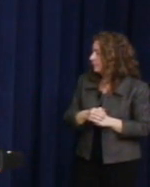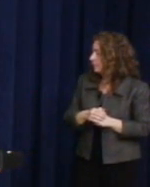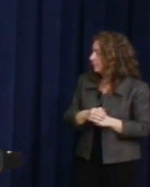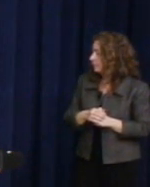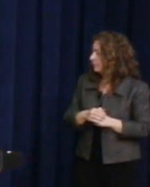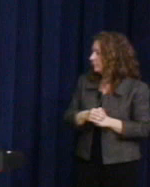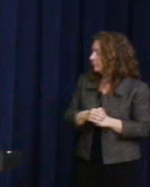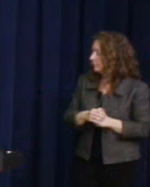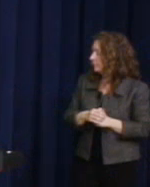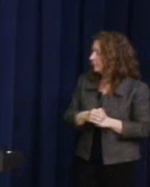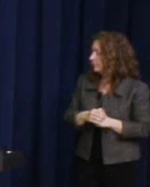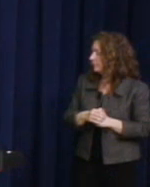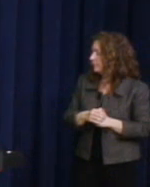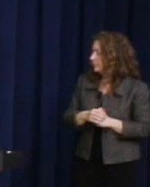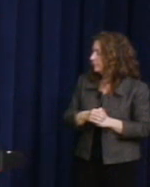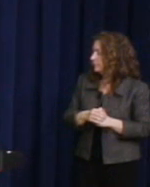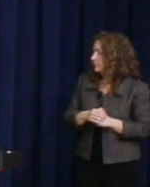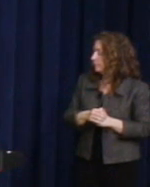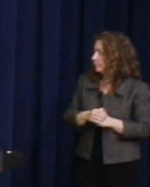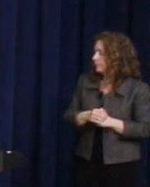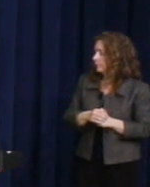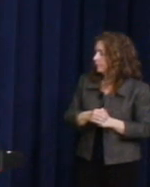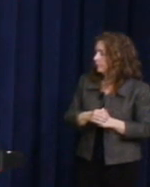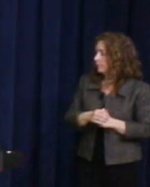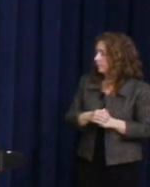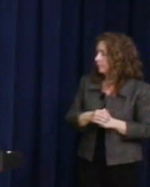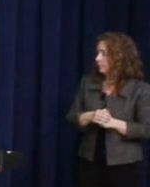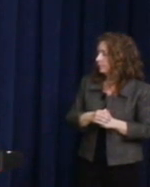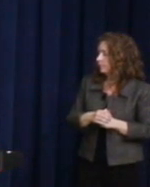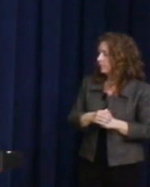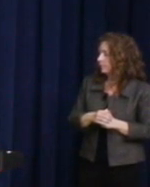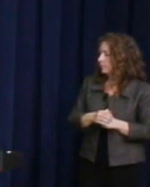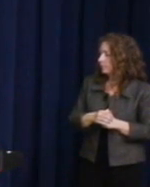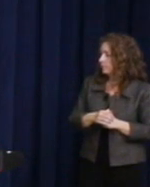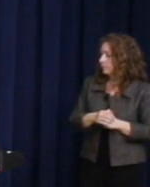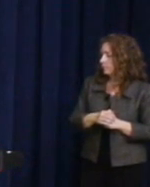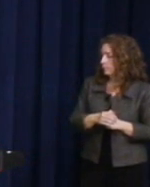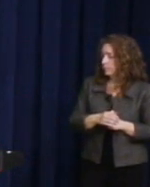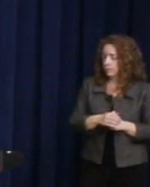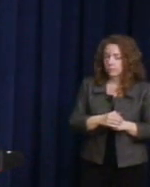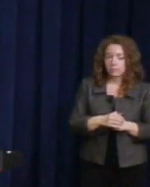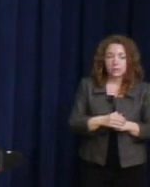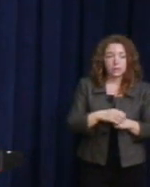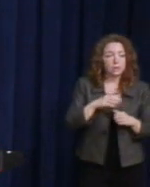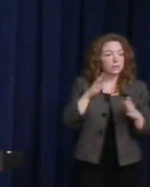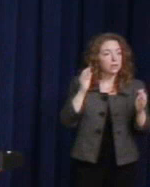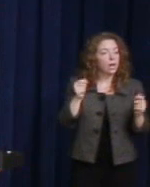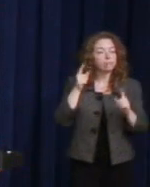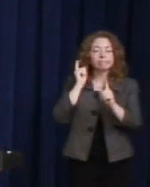No one individual or organization for the changes that we see today.